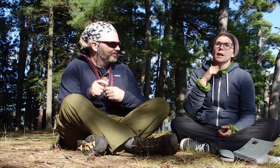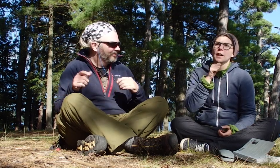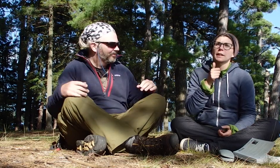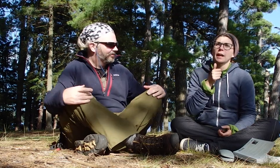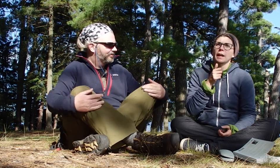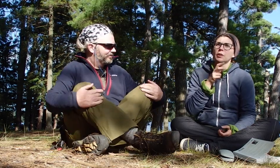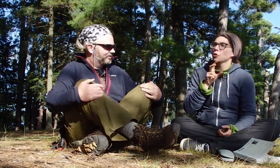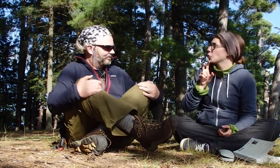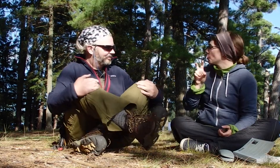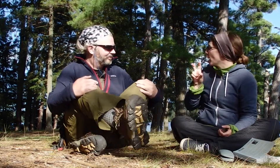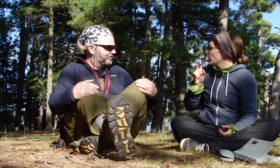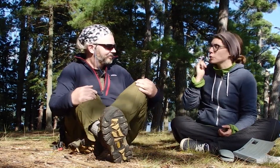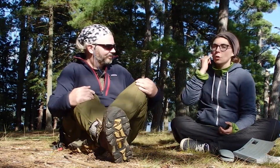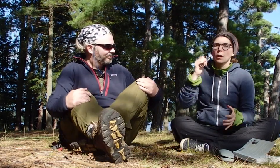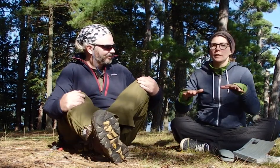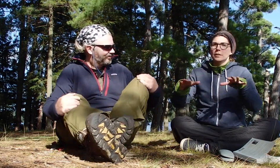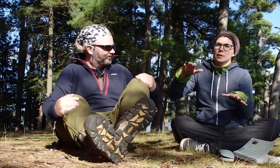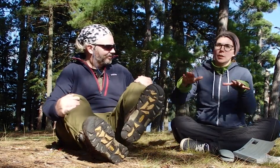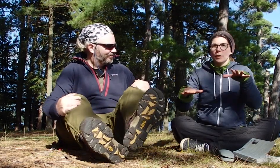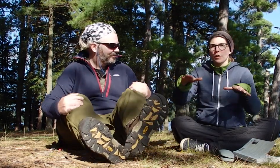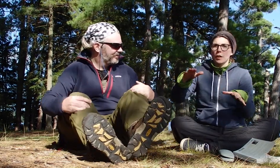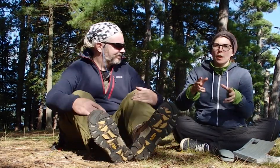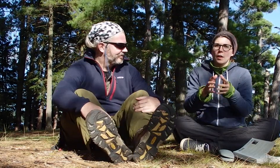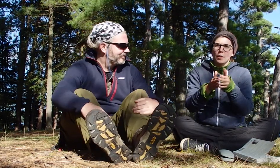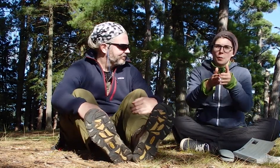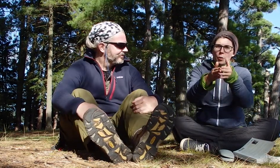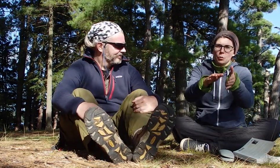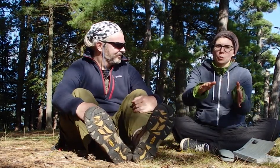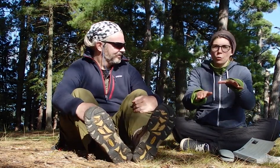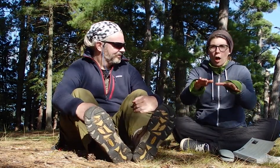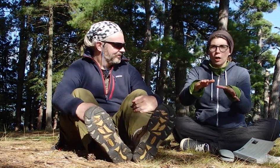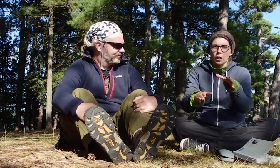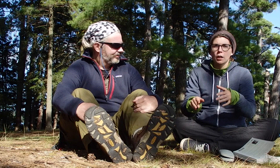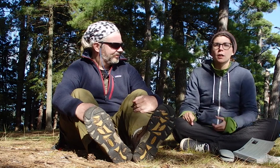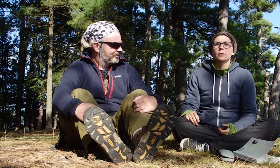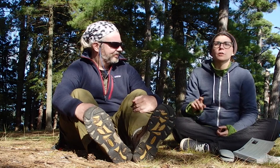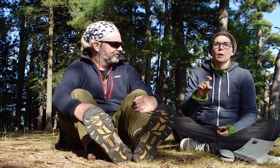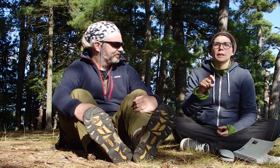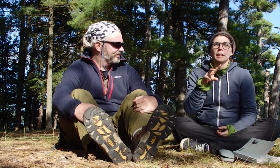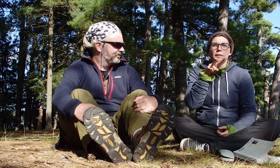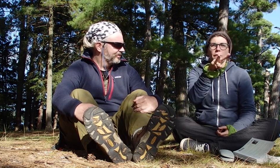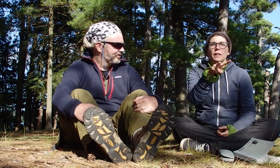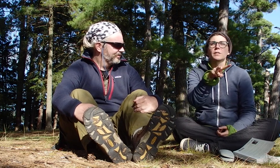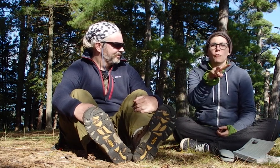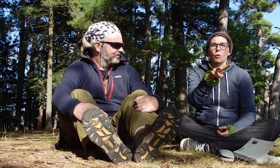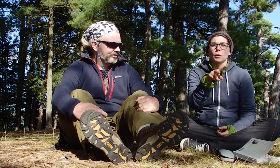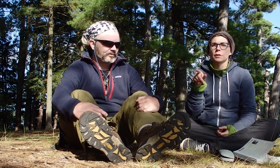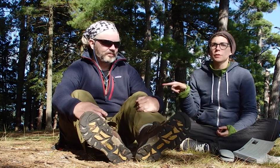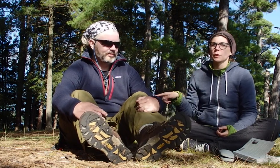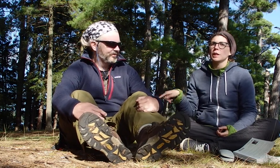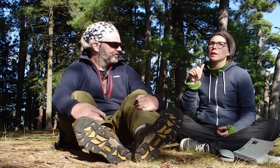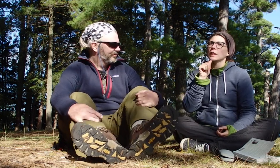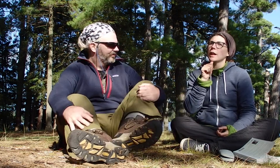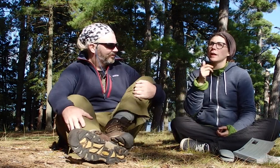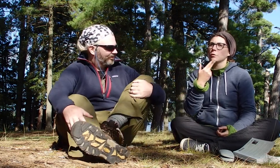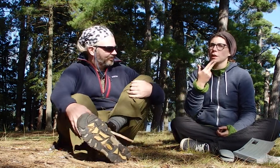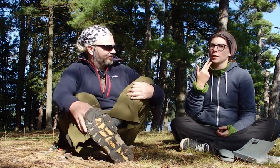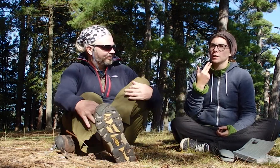I can't turn around or else the boat will rock, so I need to face forward so he can't